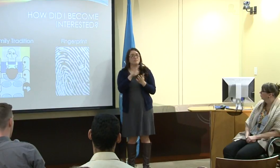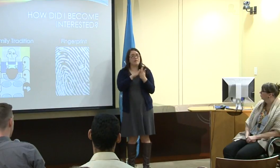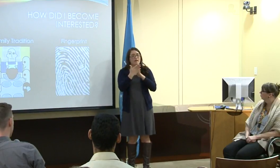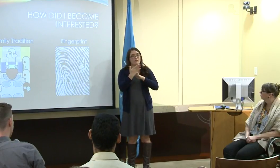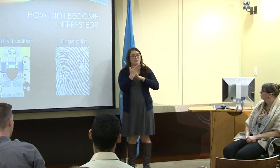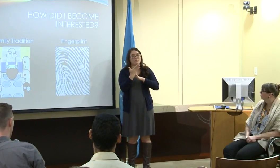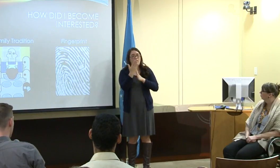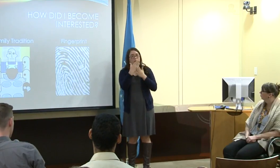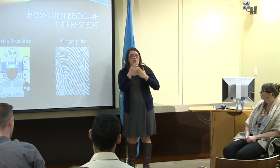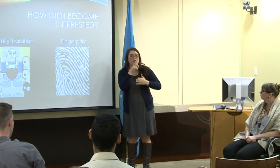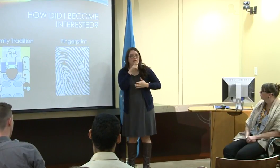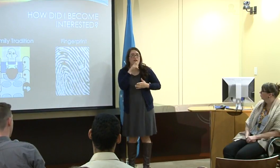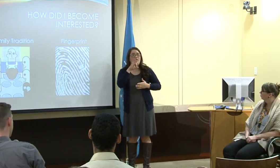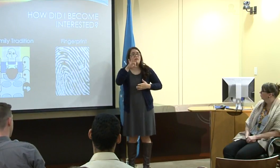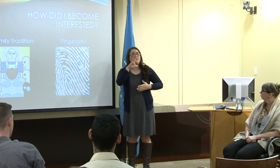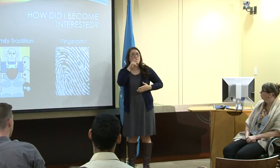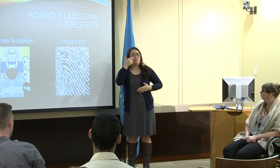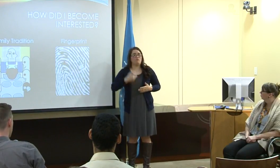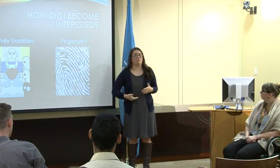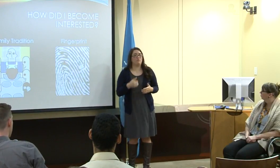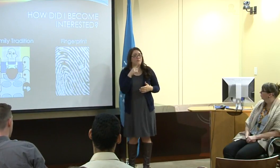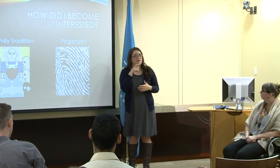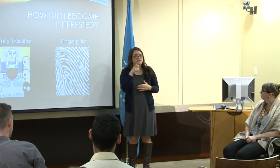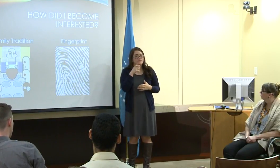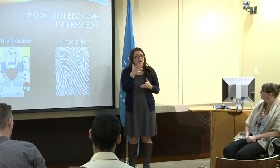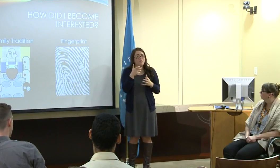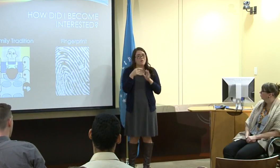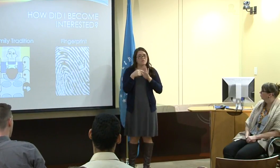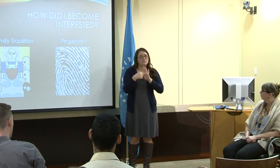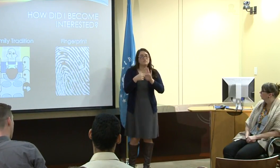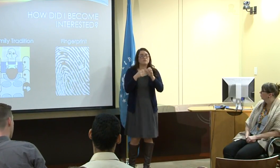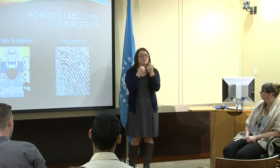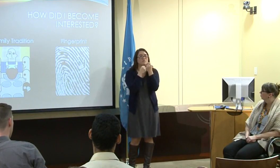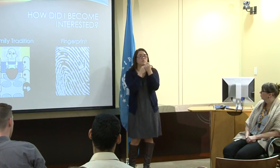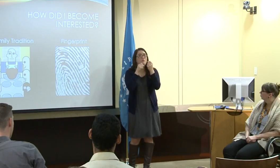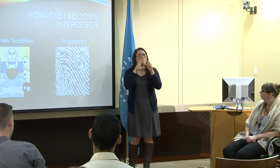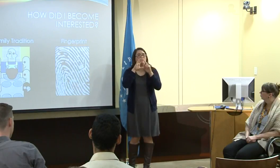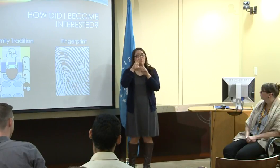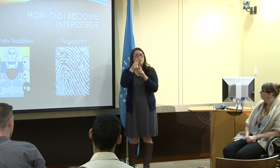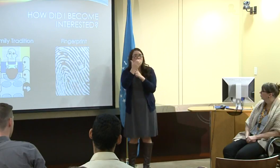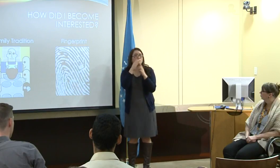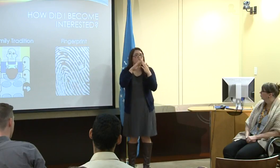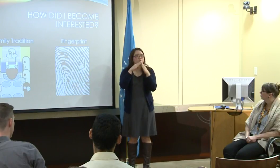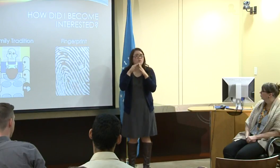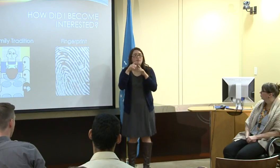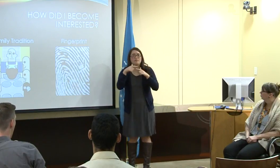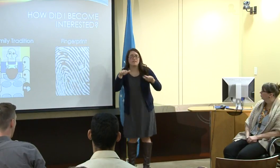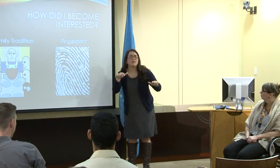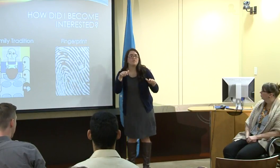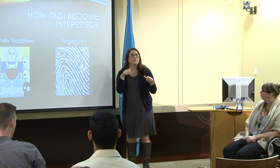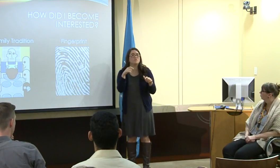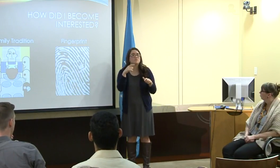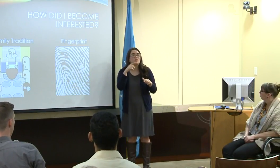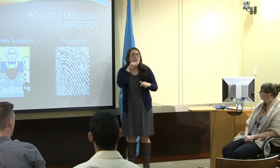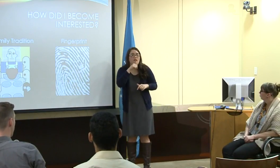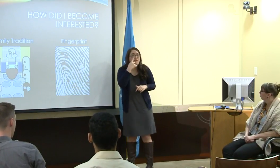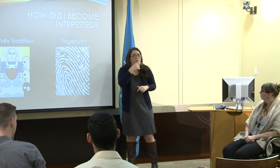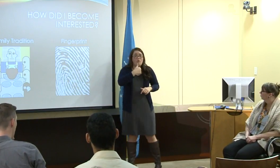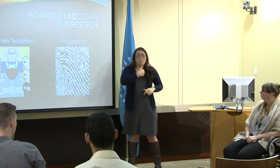of the deaf culture and the deaf identity. It becomes part of who you are, and that I want to support the deaf community, I want to be involved,